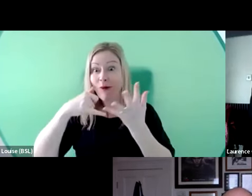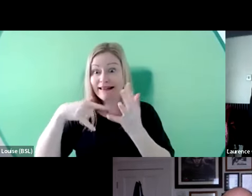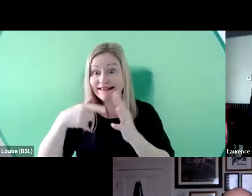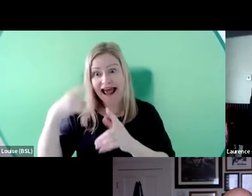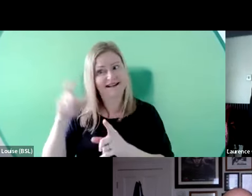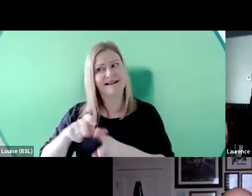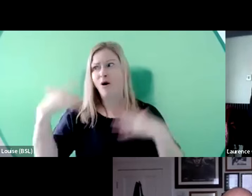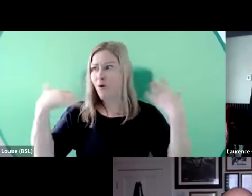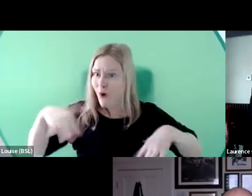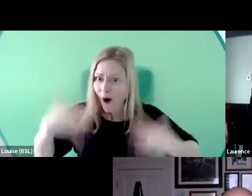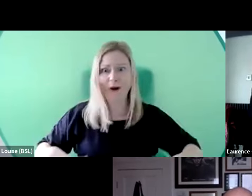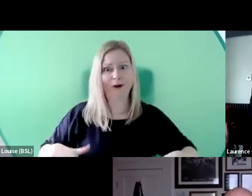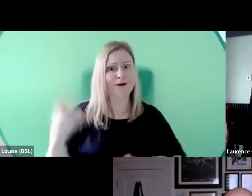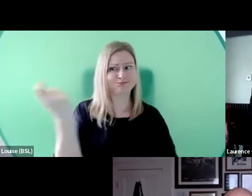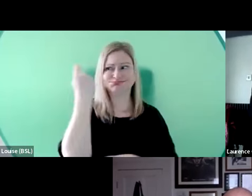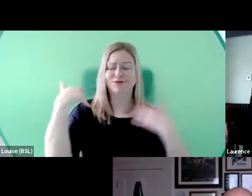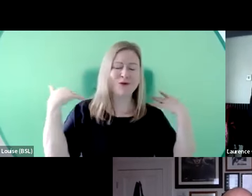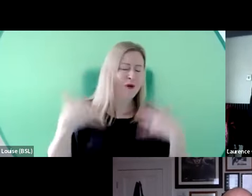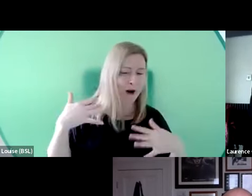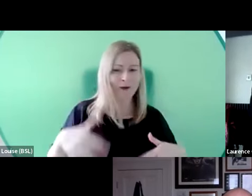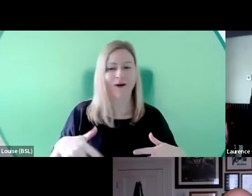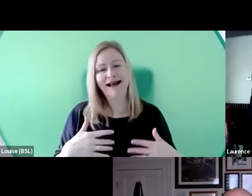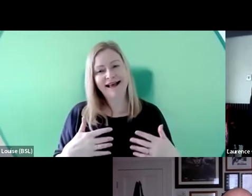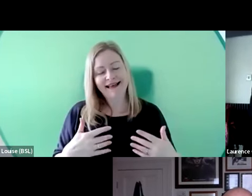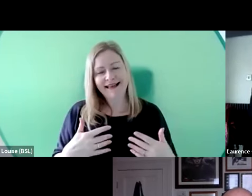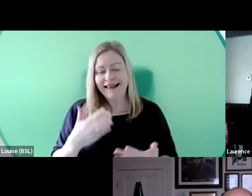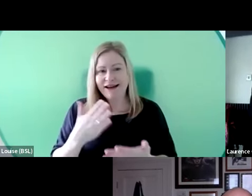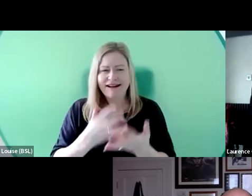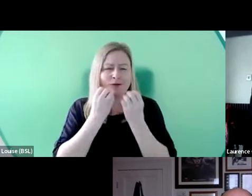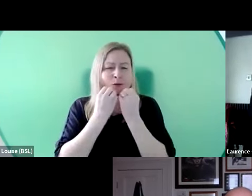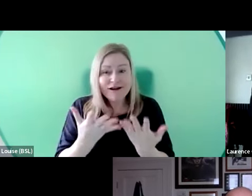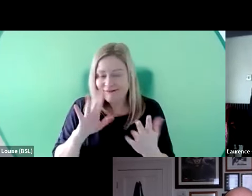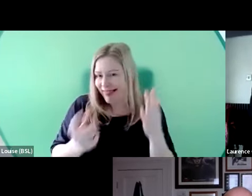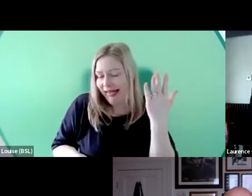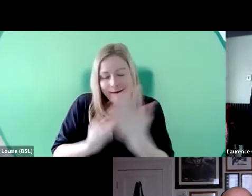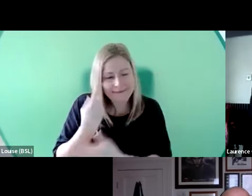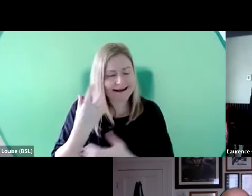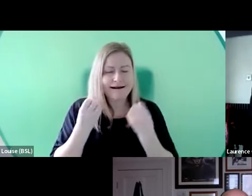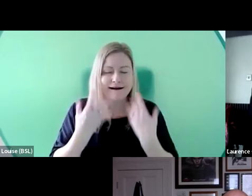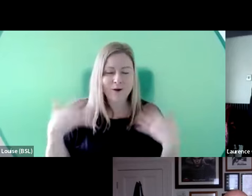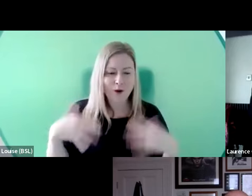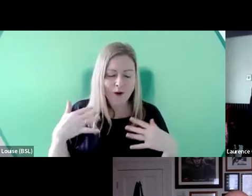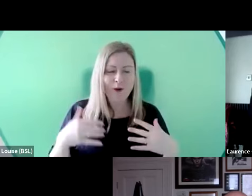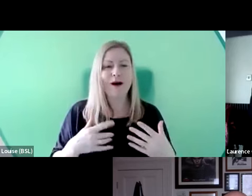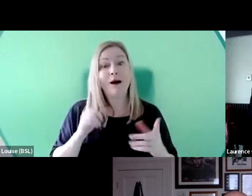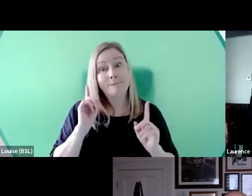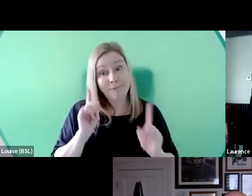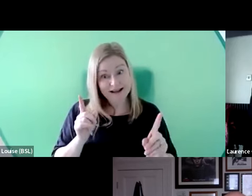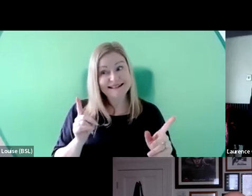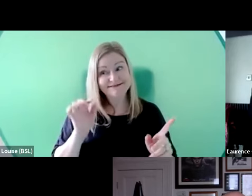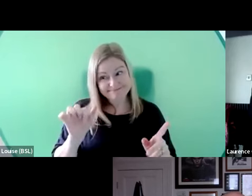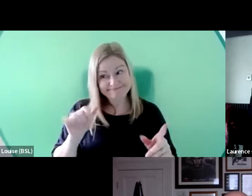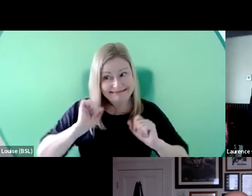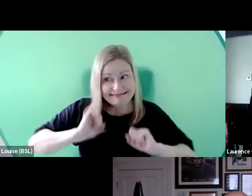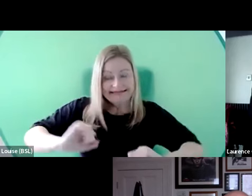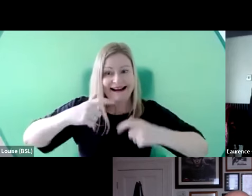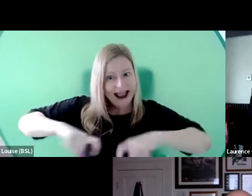Huge, huge victories and it is wonderful that's happening. But let's keep pushing. Let's keep